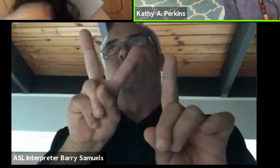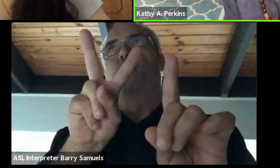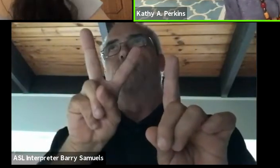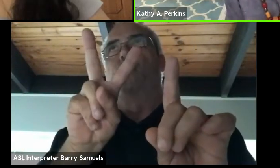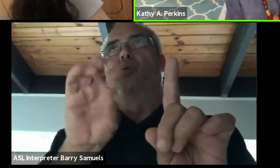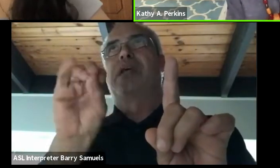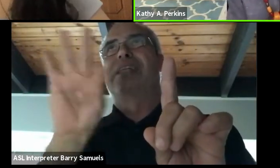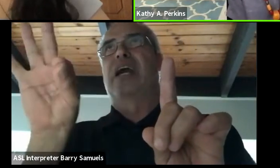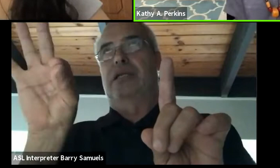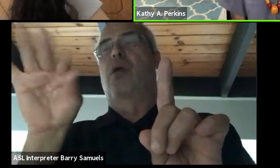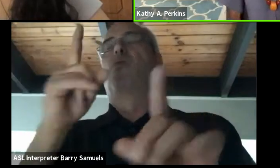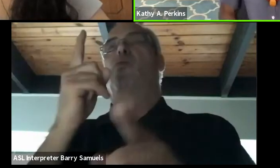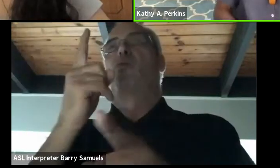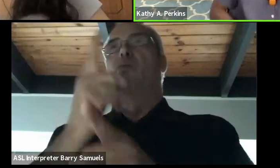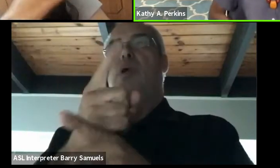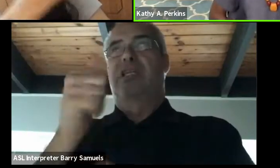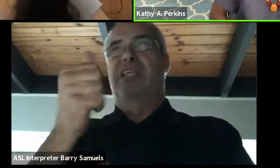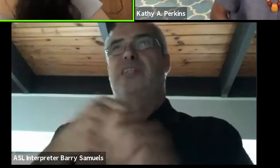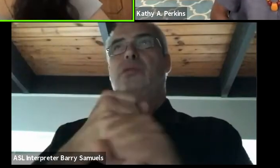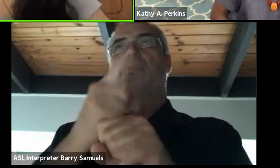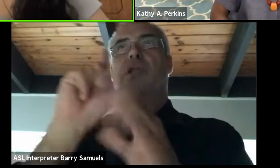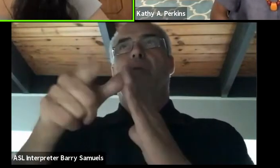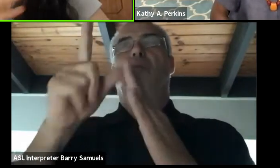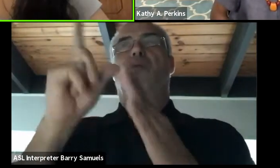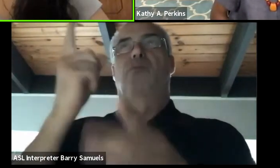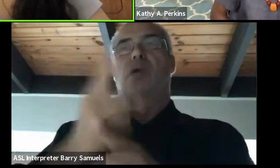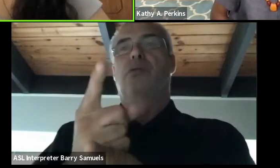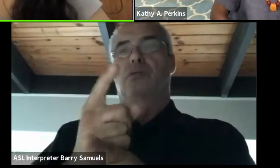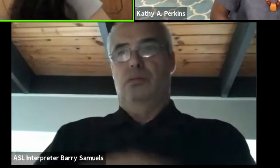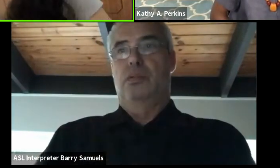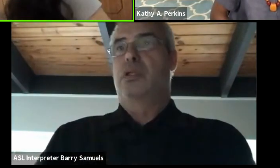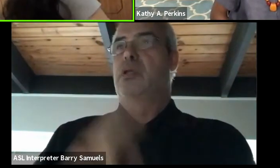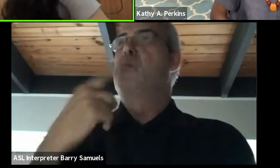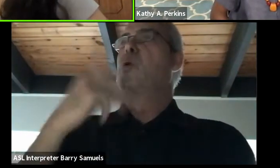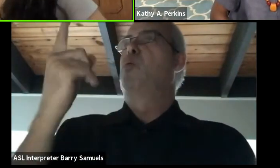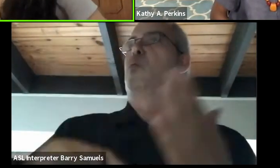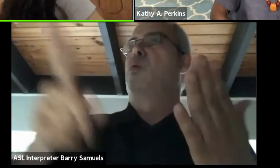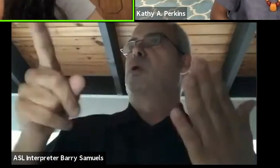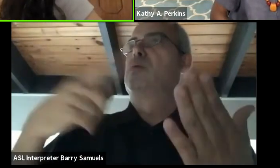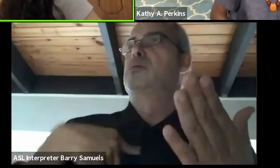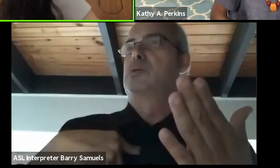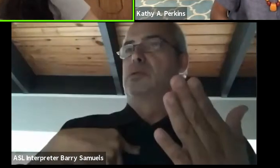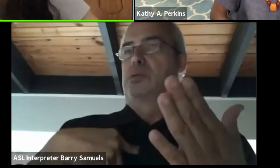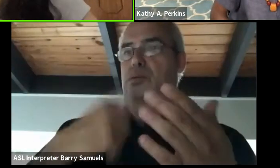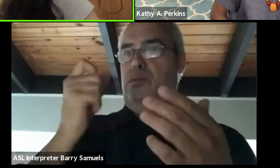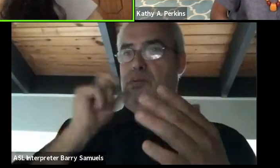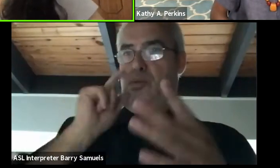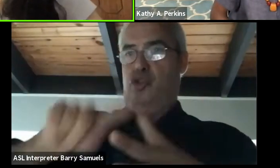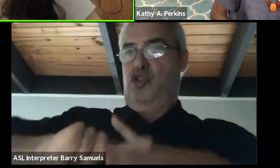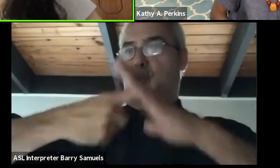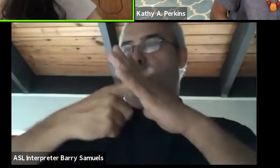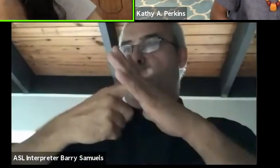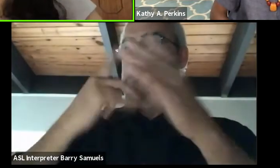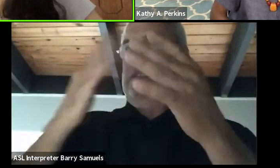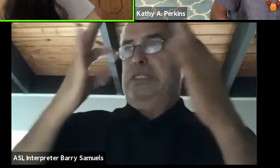Yeah. 2009. What sparked the decision to come up with this